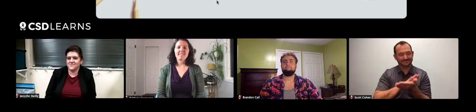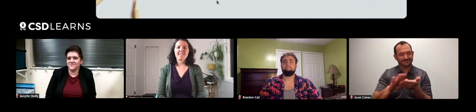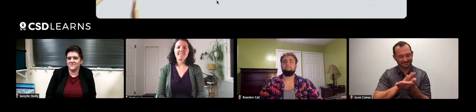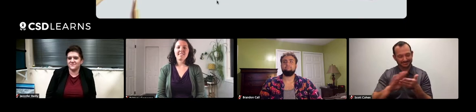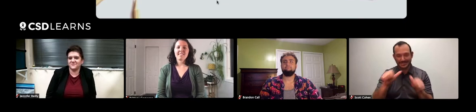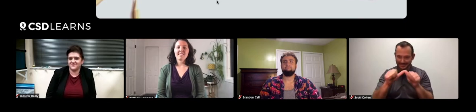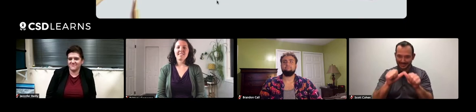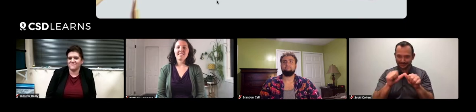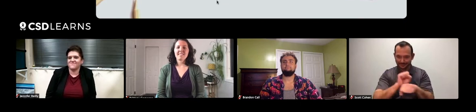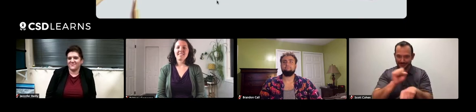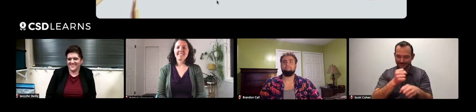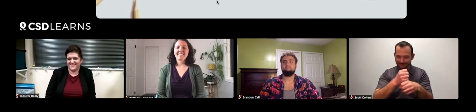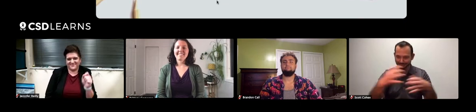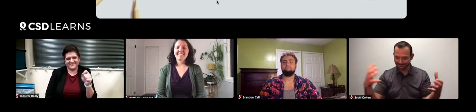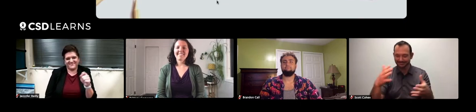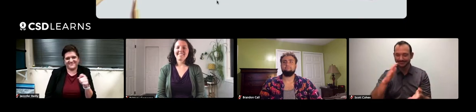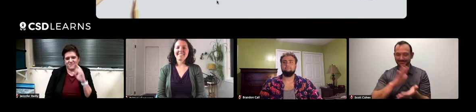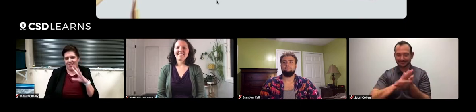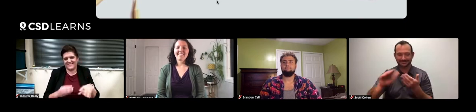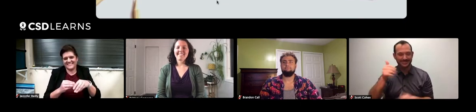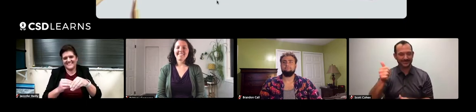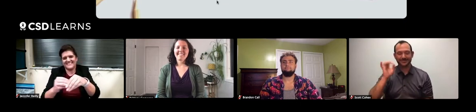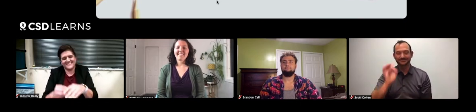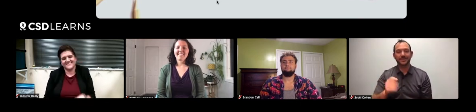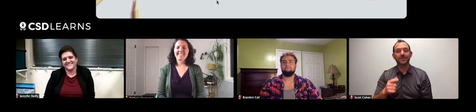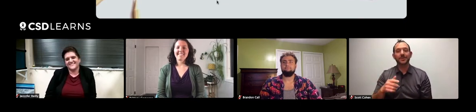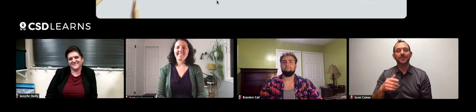Really nice! Keep expanding that program Jennifer, nice.